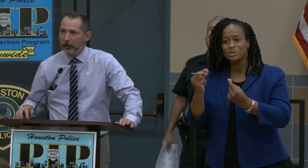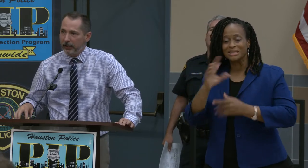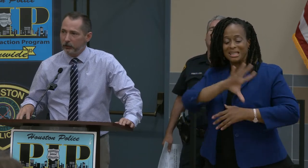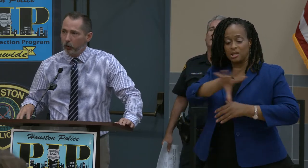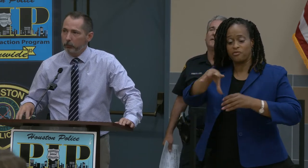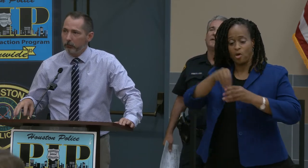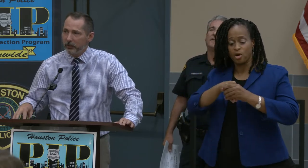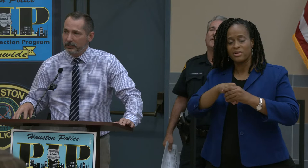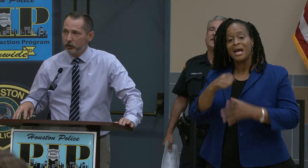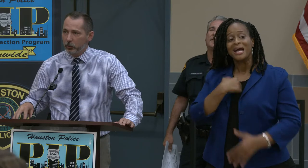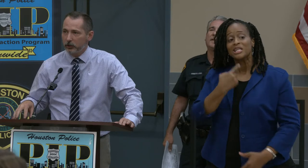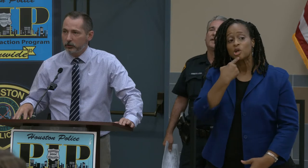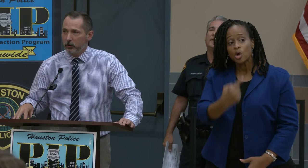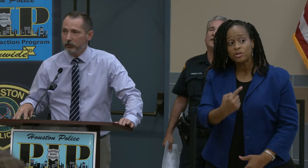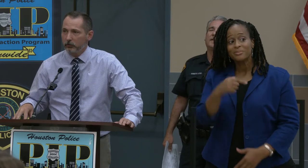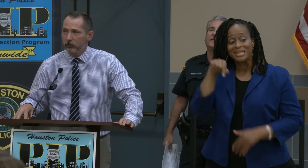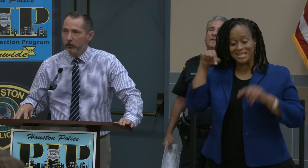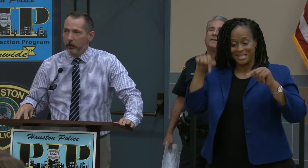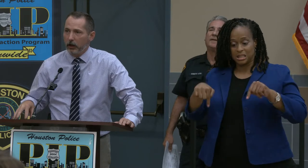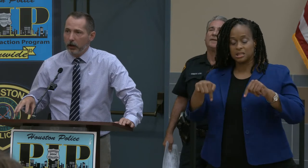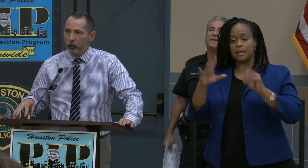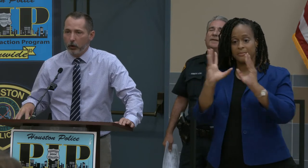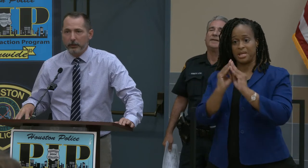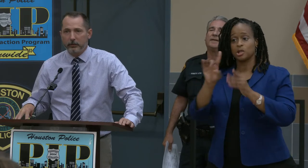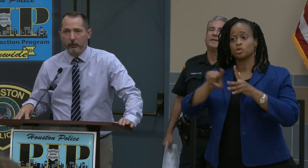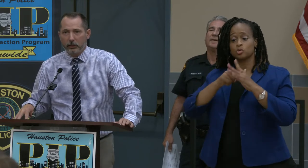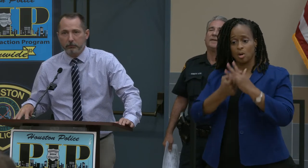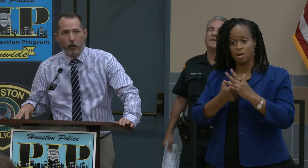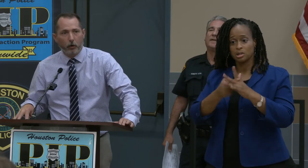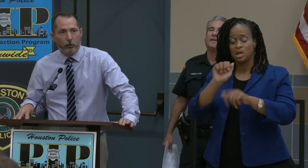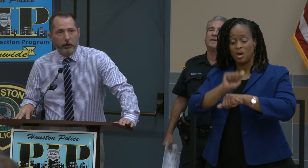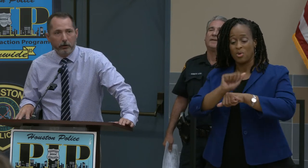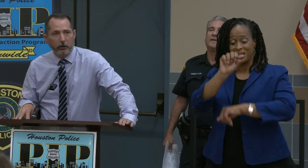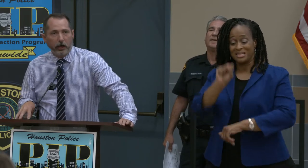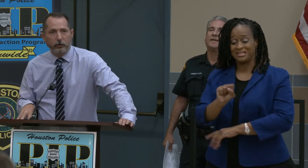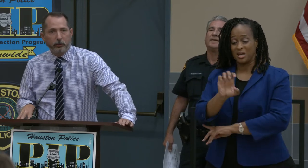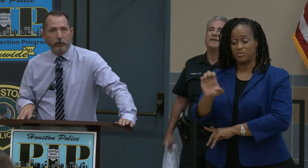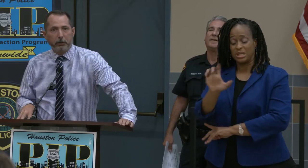And I told them, this is where it starts. Working southeast my whole career, I used to go to my PIP